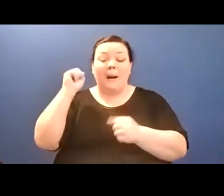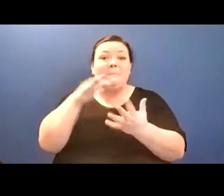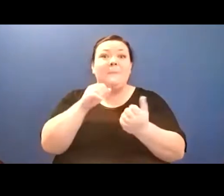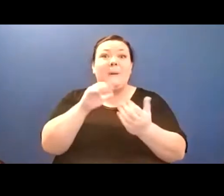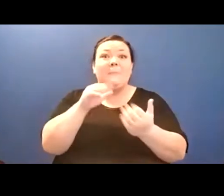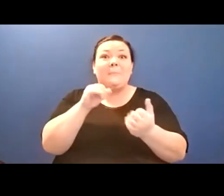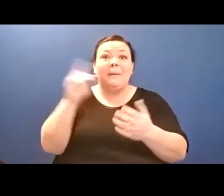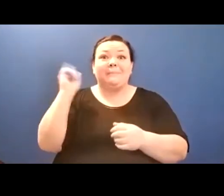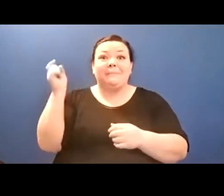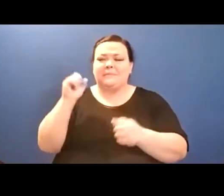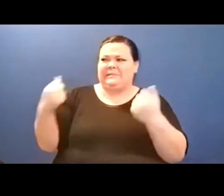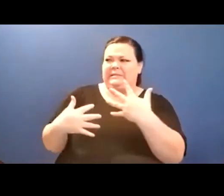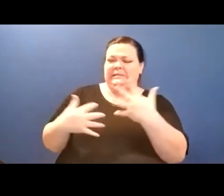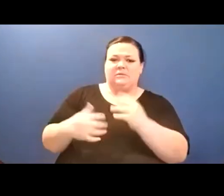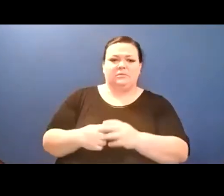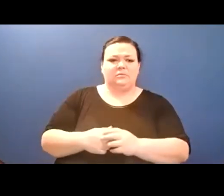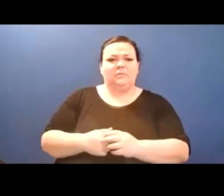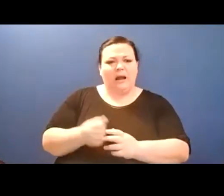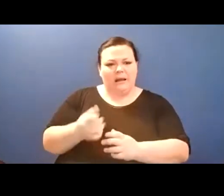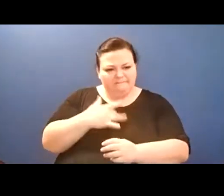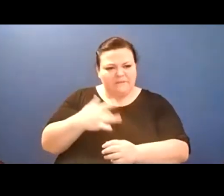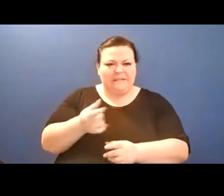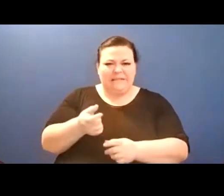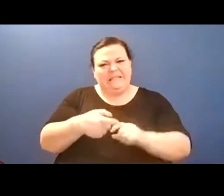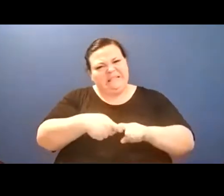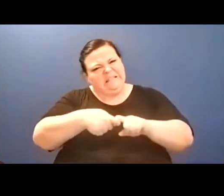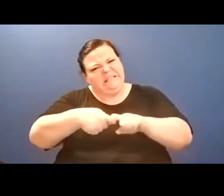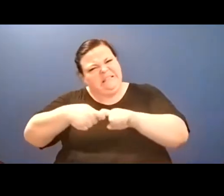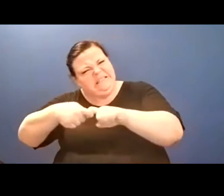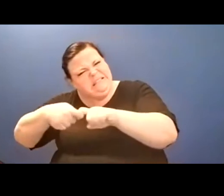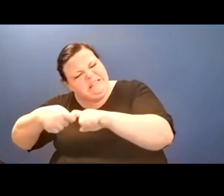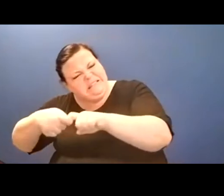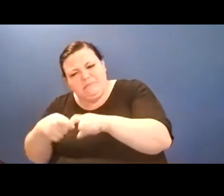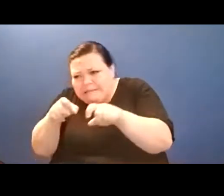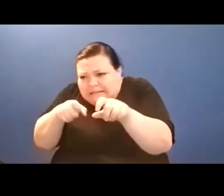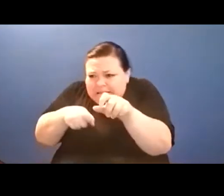how many times it will take before they don't come back anymore./ The puppy is not the only